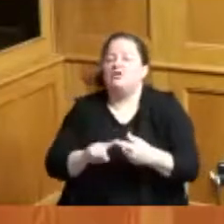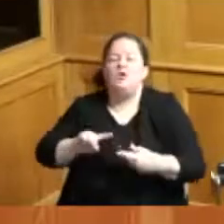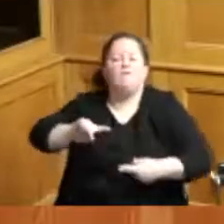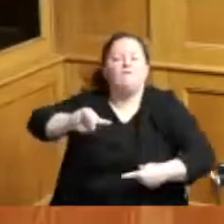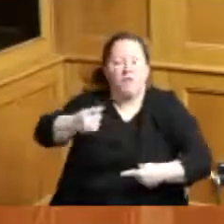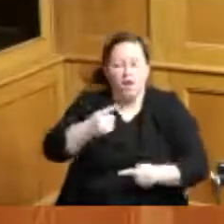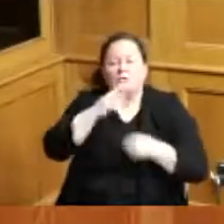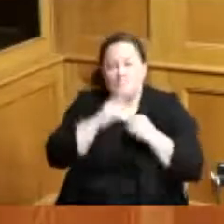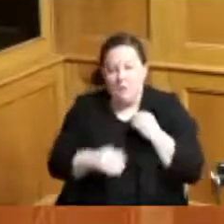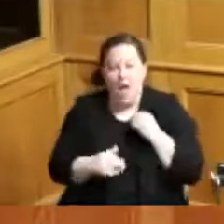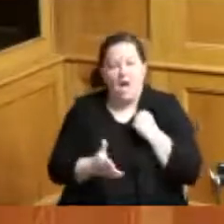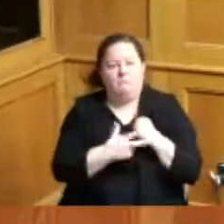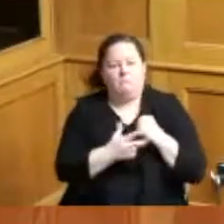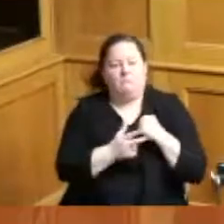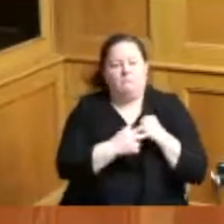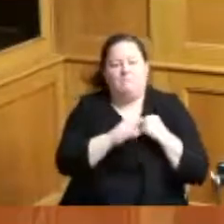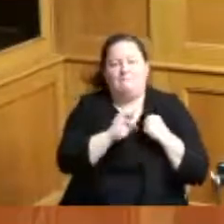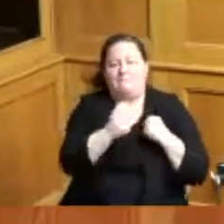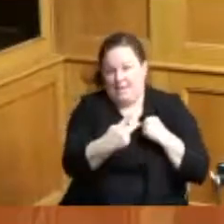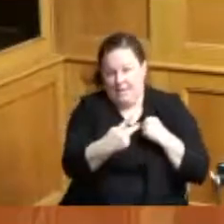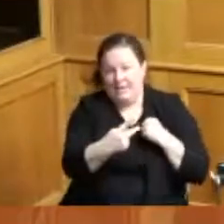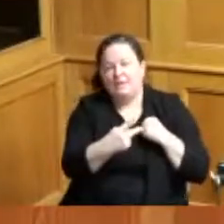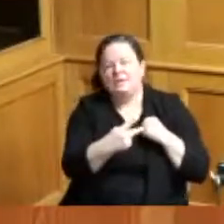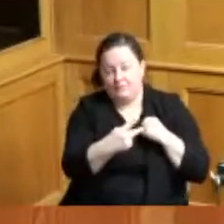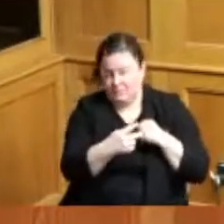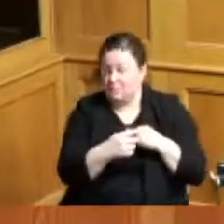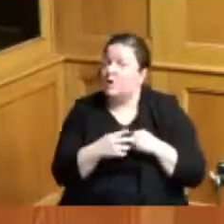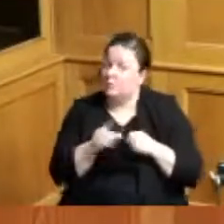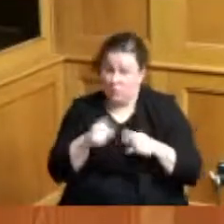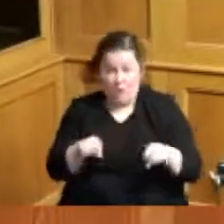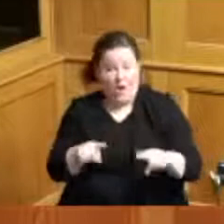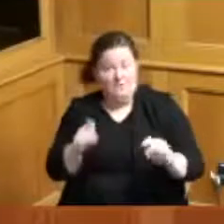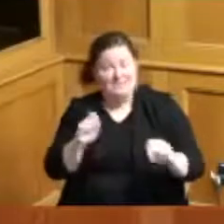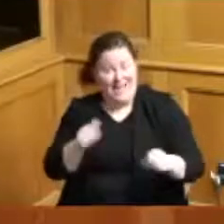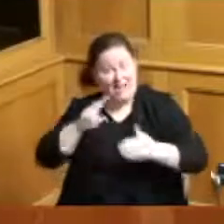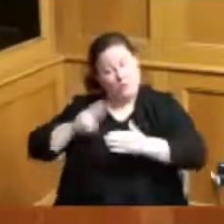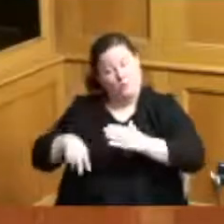few and you're welcome to get on the internet and read up more and I'll give you some more next week